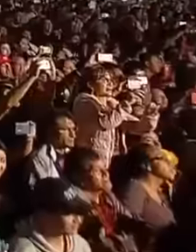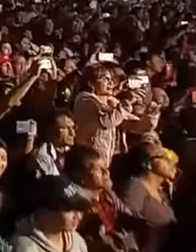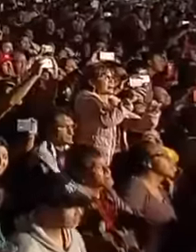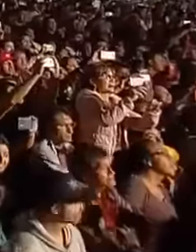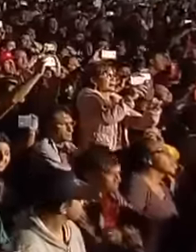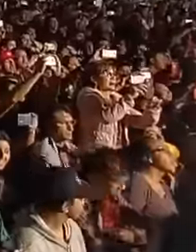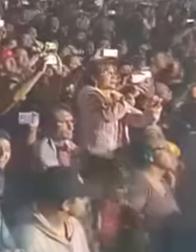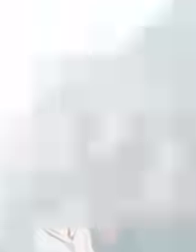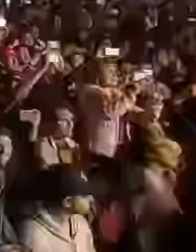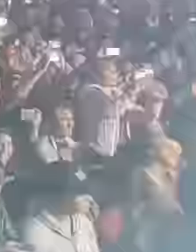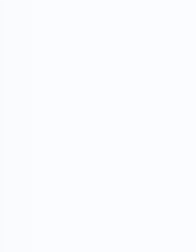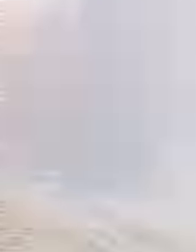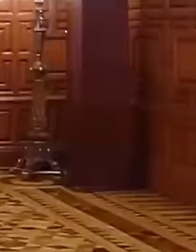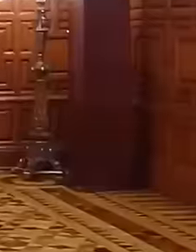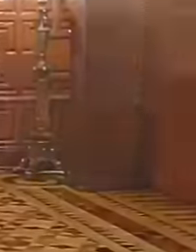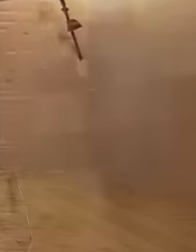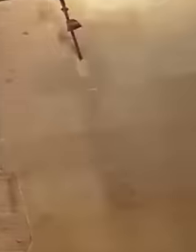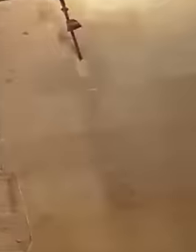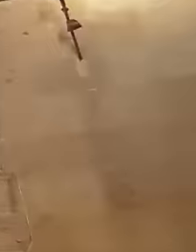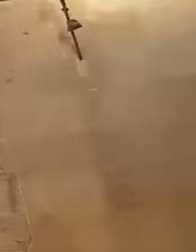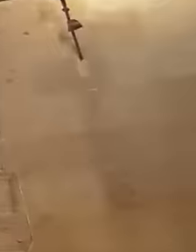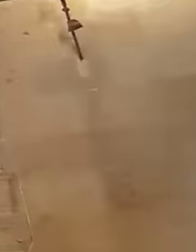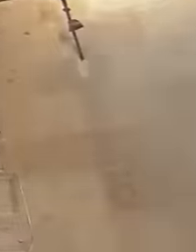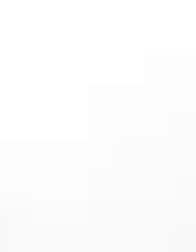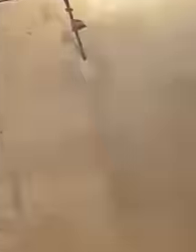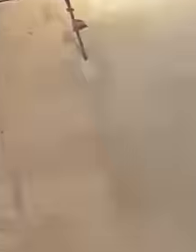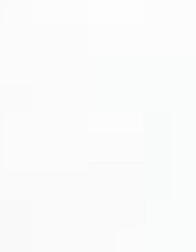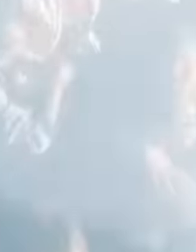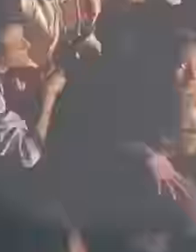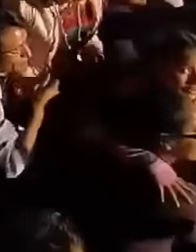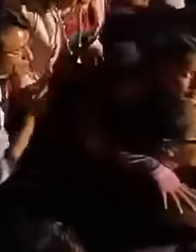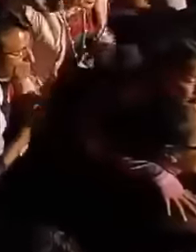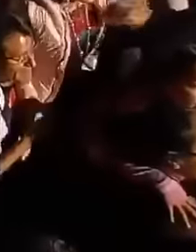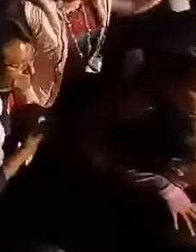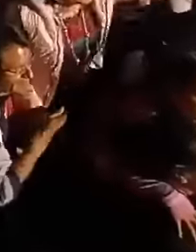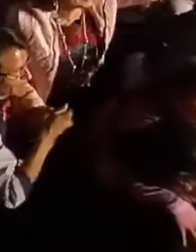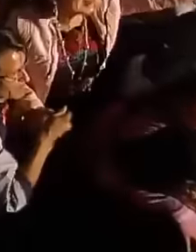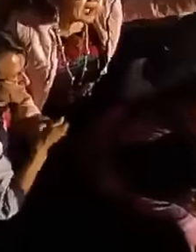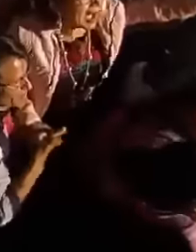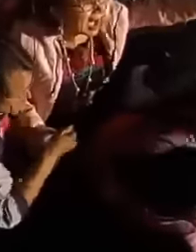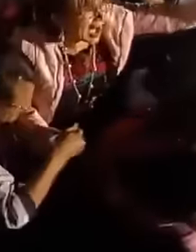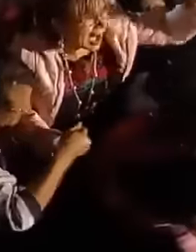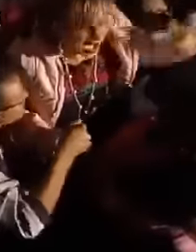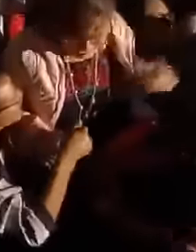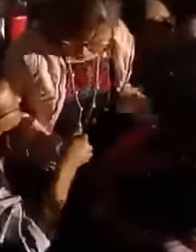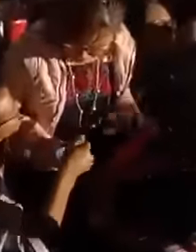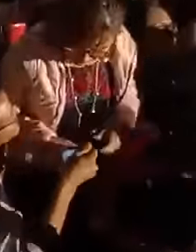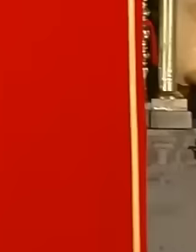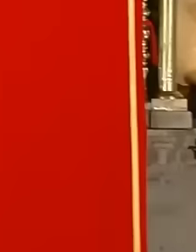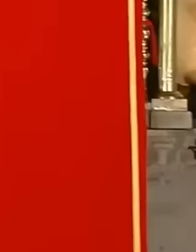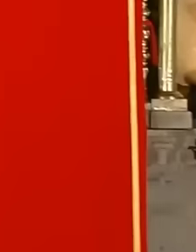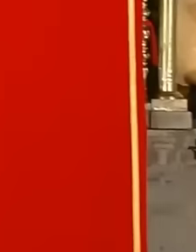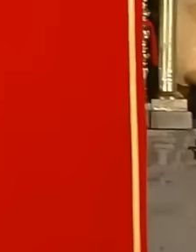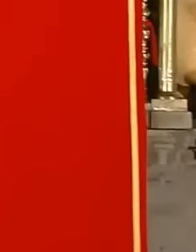shout on the square of the capital's Zócalo to commemorate The Cry of Independence,